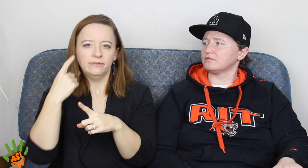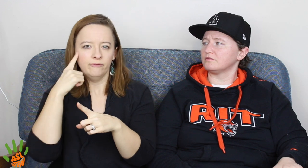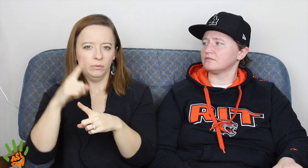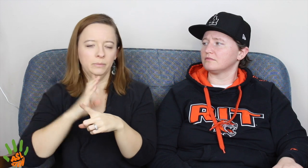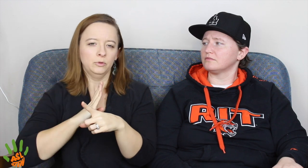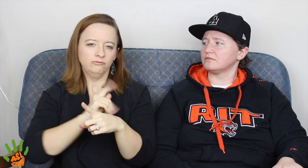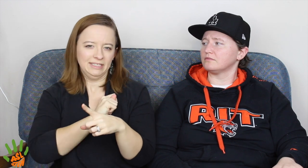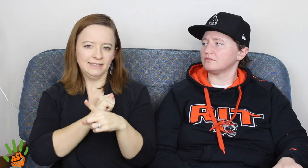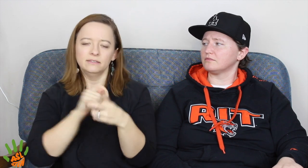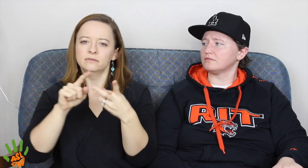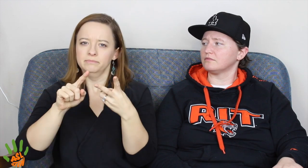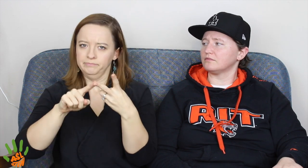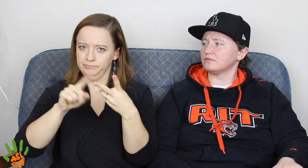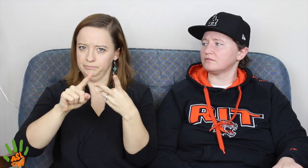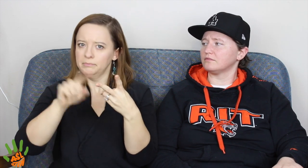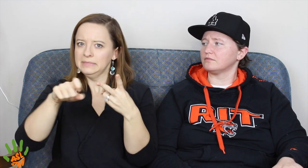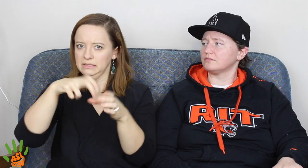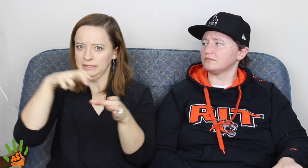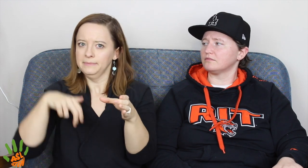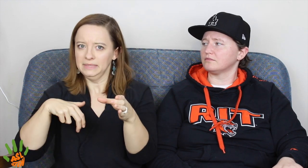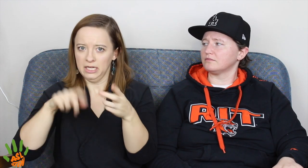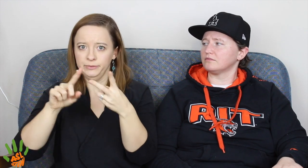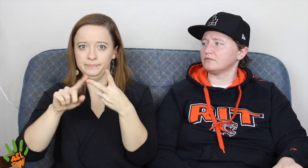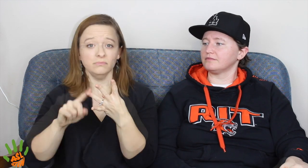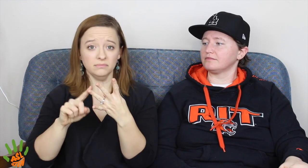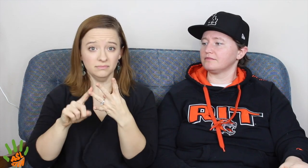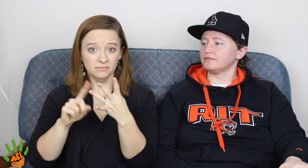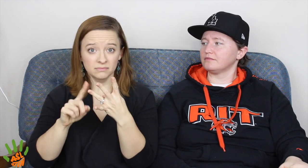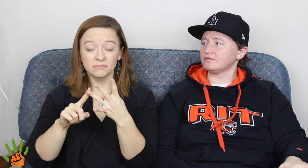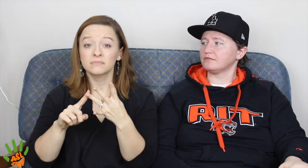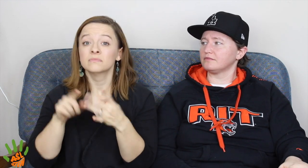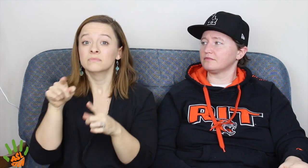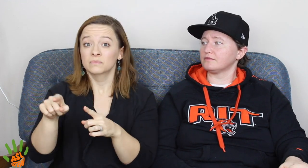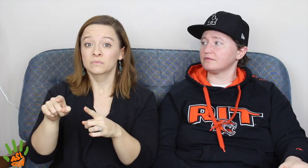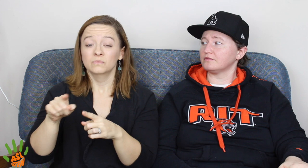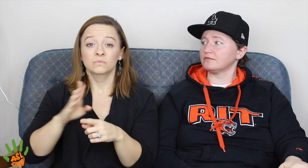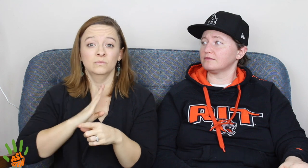She was the chairperson of the Board of Trustees. So she must resign.